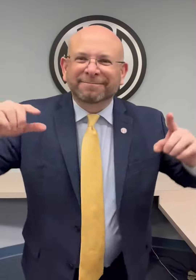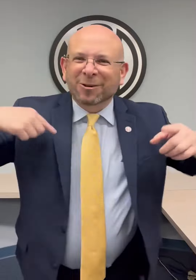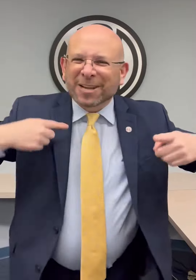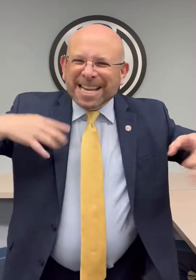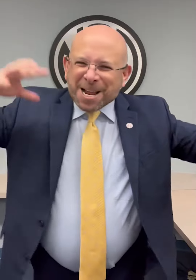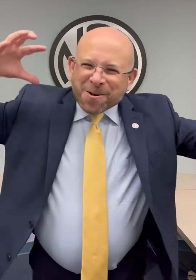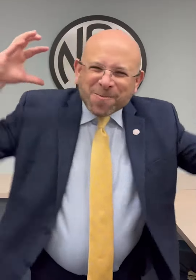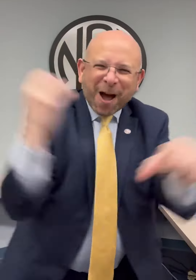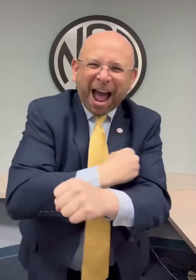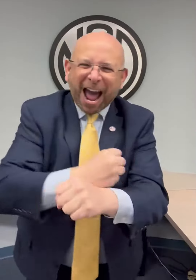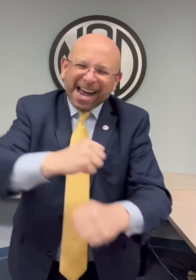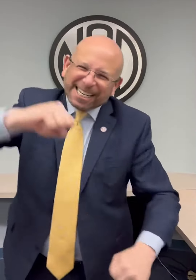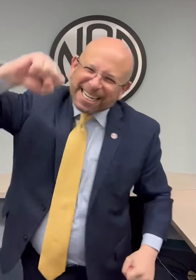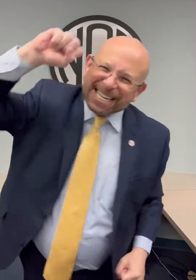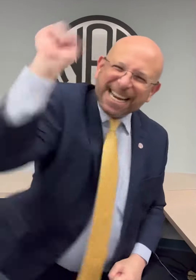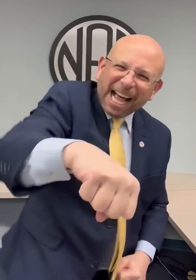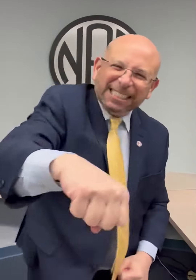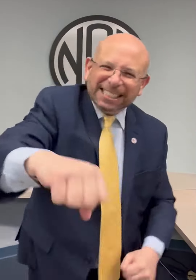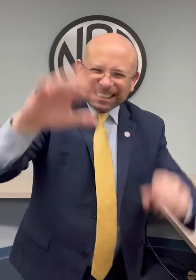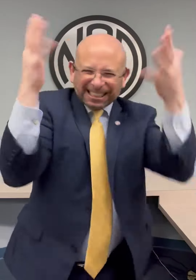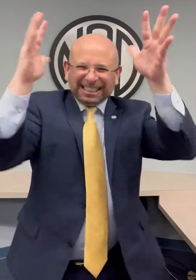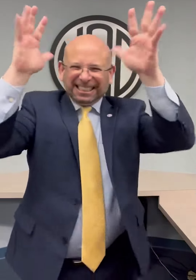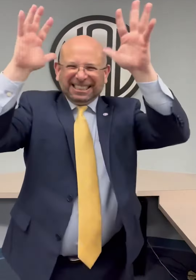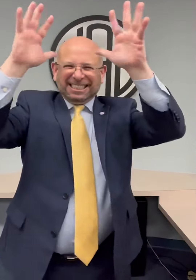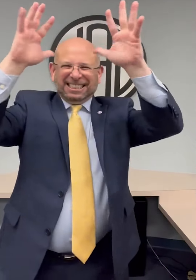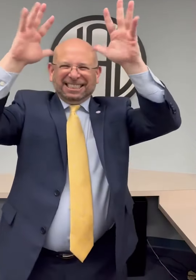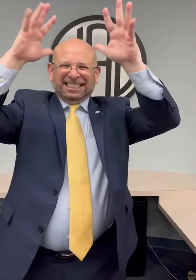Nonetheless, we WON this huge Supreme Court case!